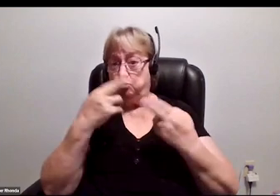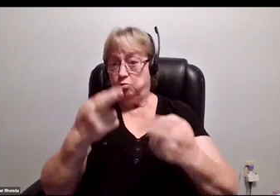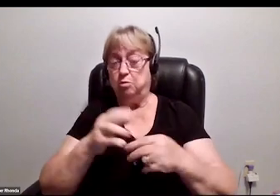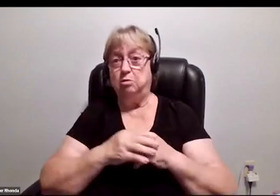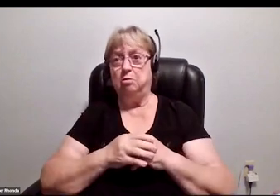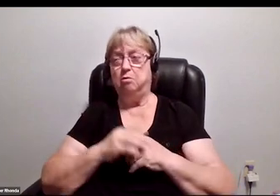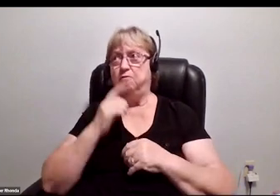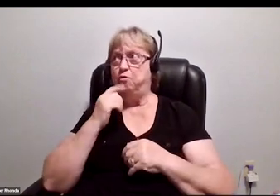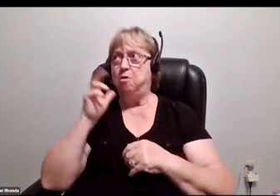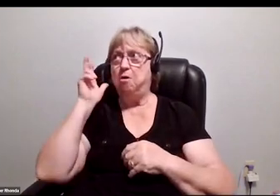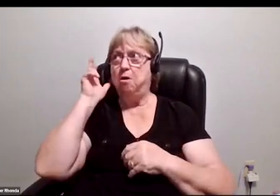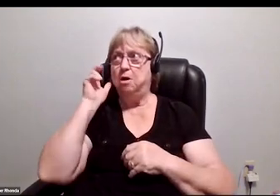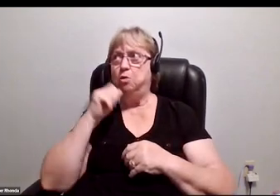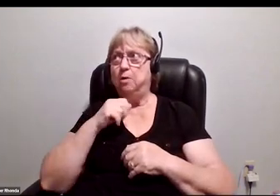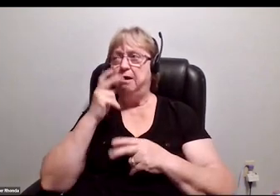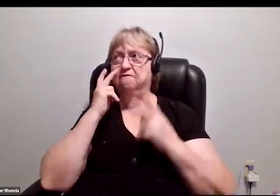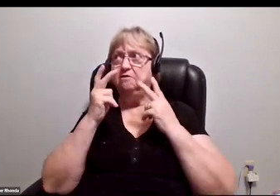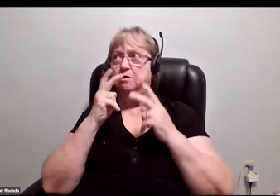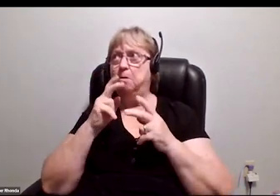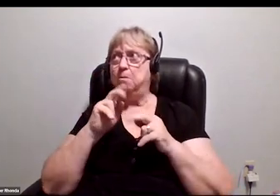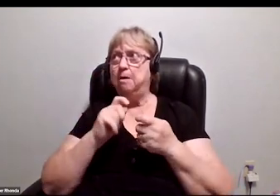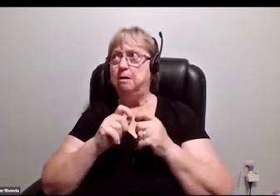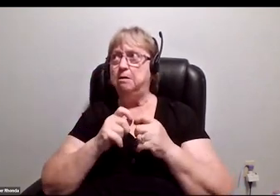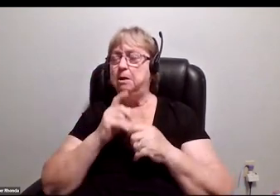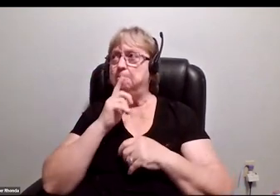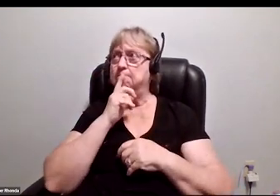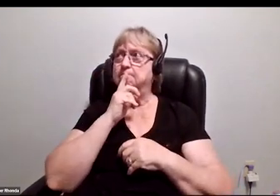Oh, for audio and video editing? It depends.